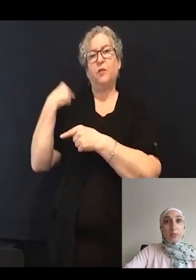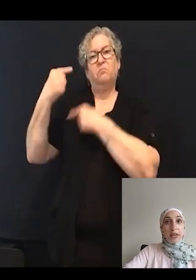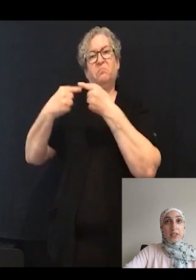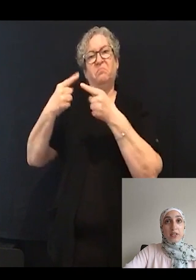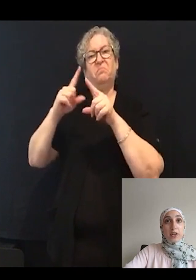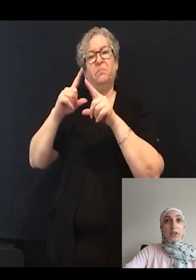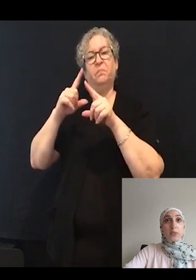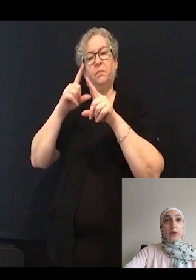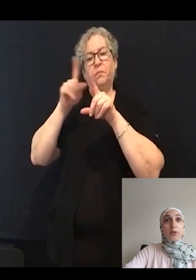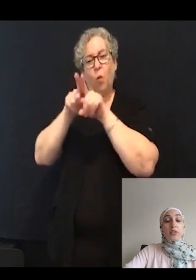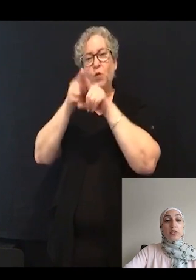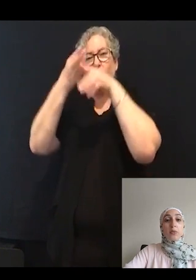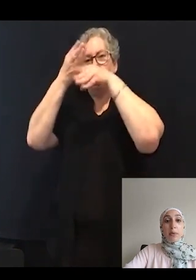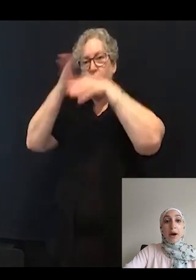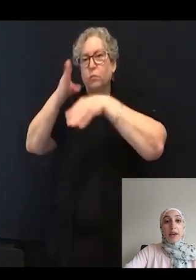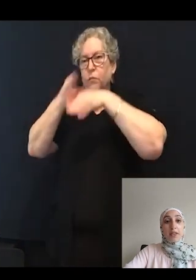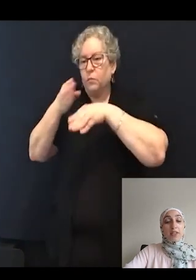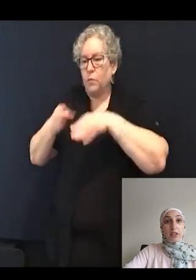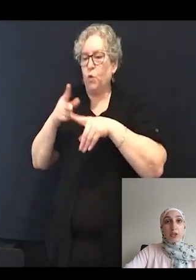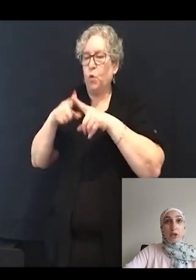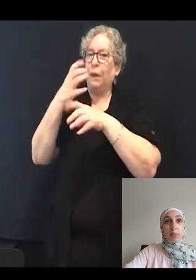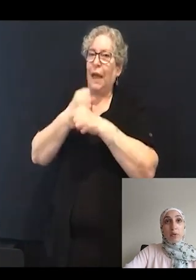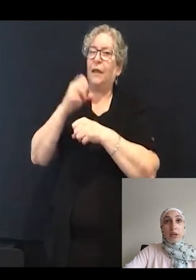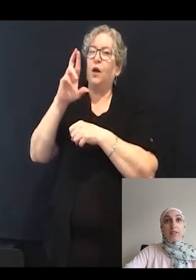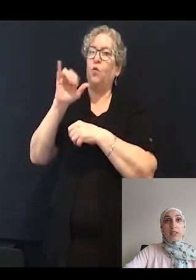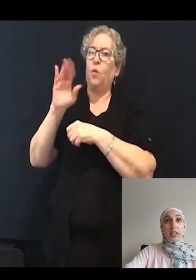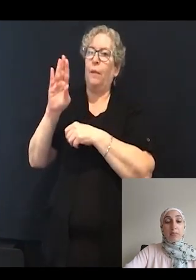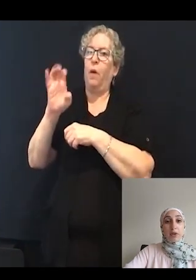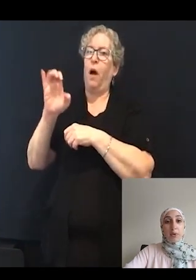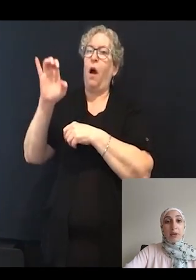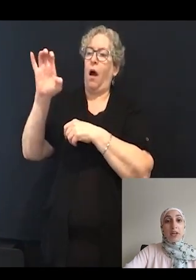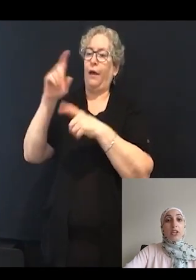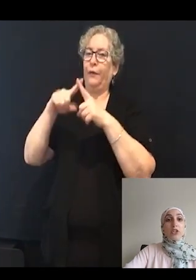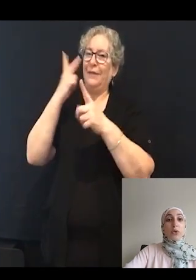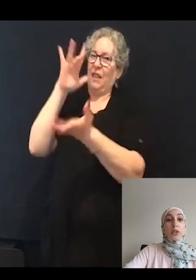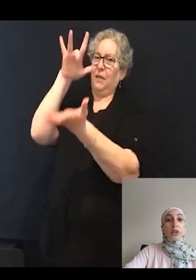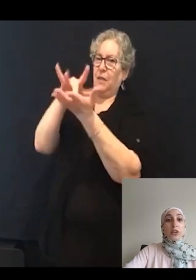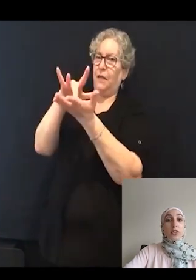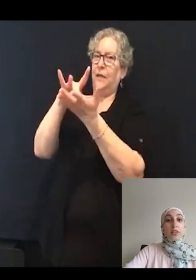spliced to produce ribeye, the central component of the synaptic ribbon shown here